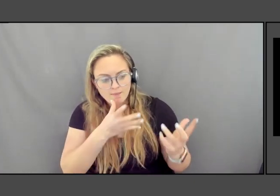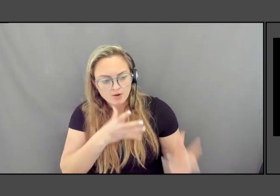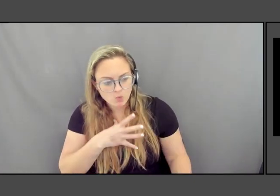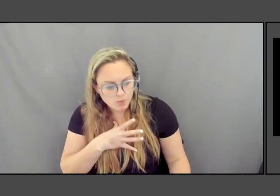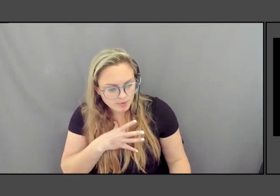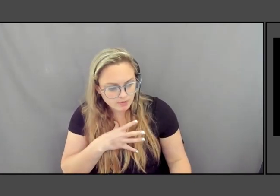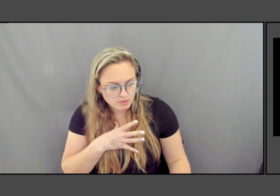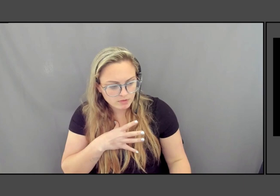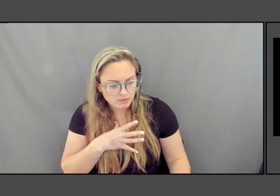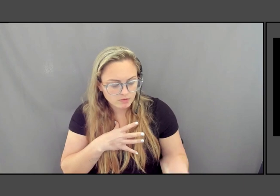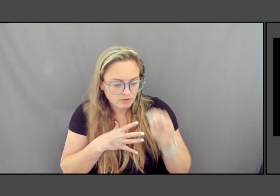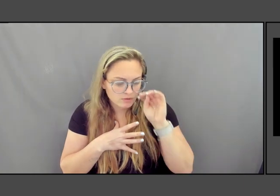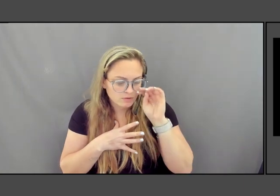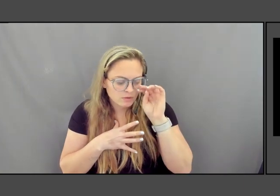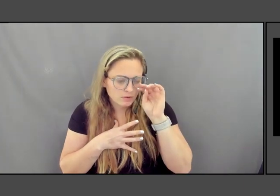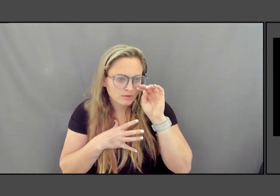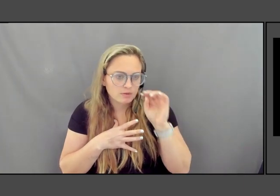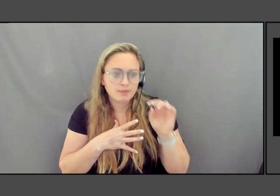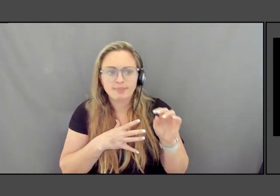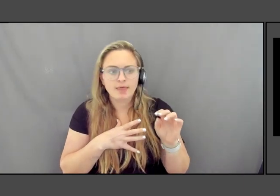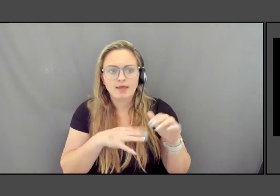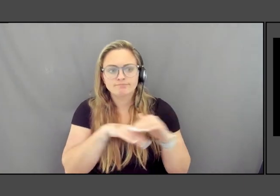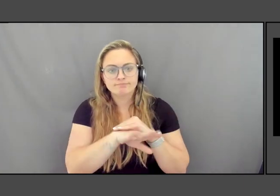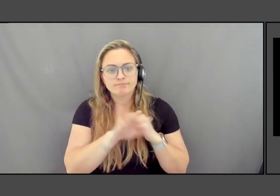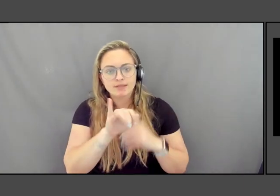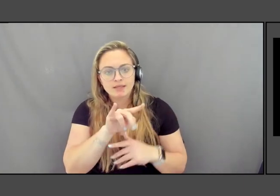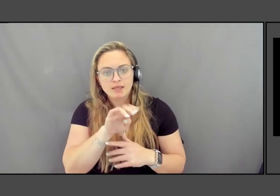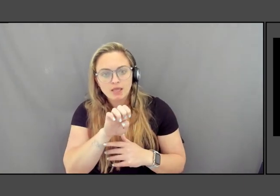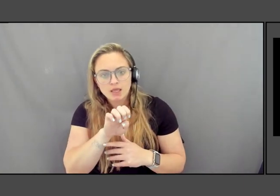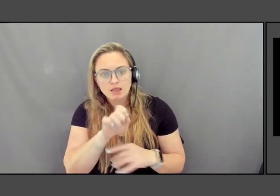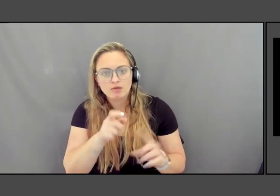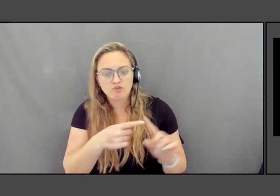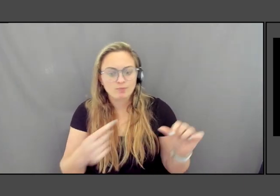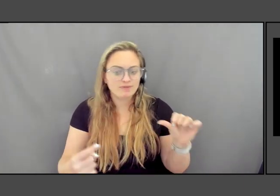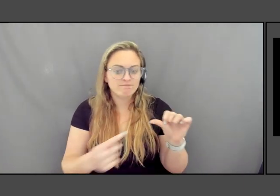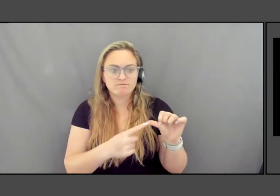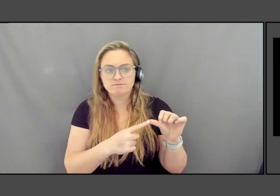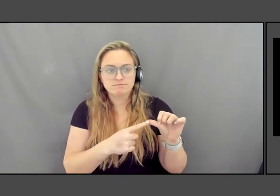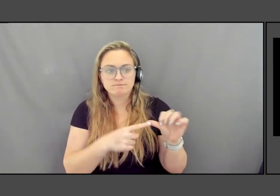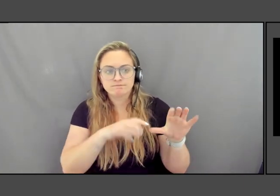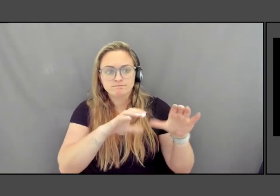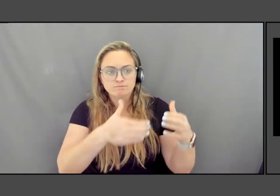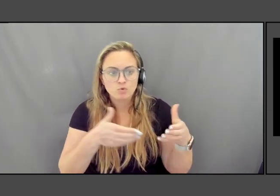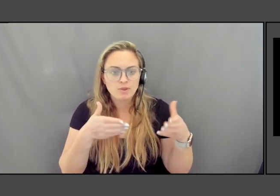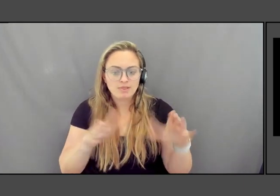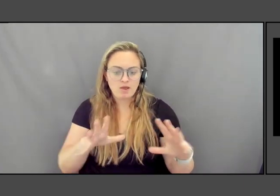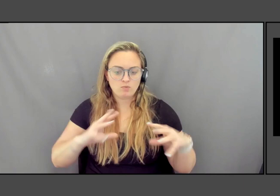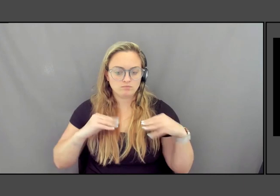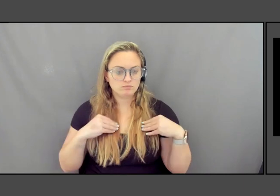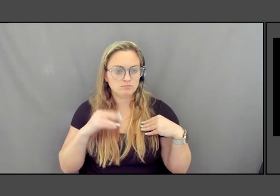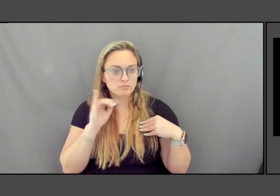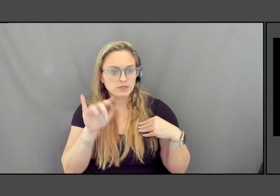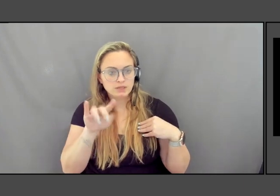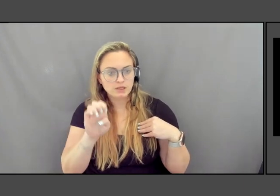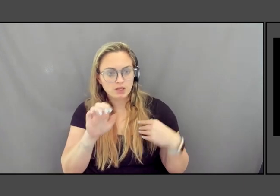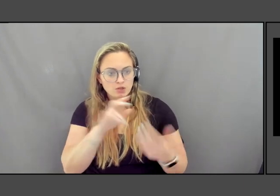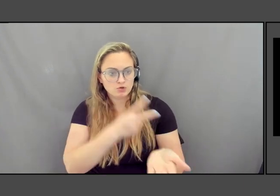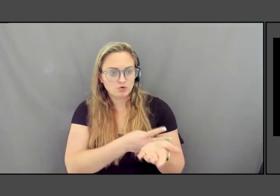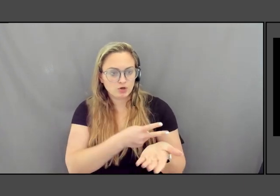enter at Yale from you know, the very first group that was allowed in were in the graduate school of the art, and there were 13 women.